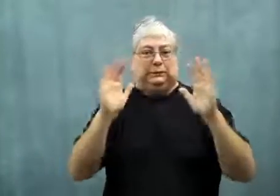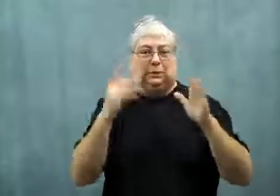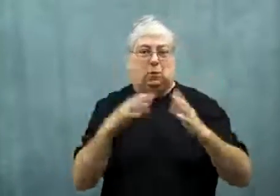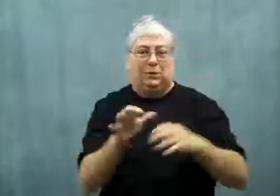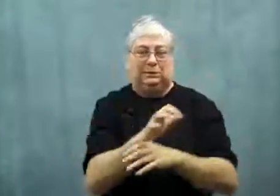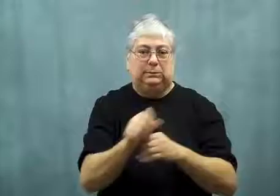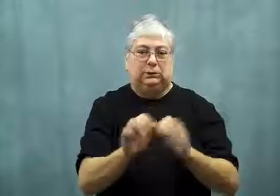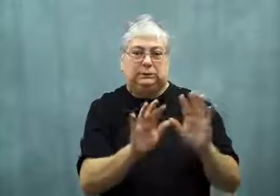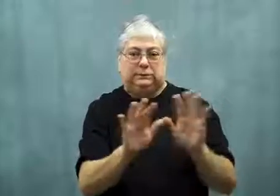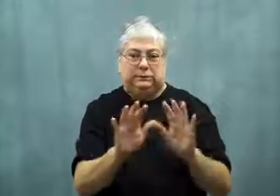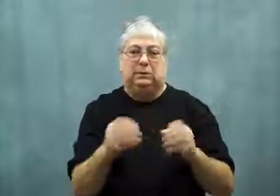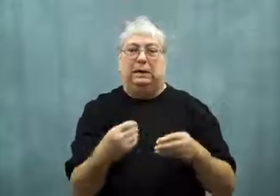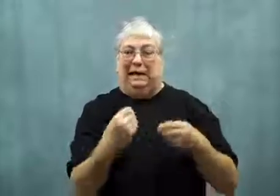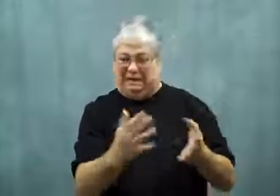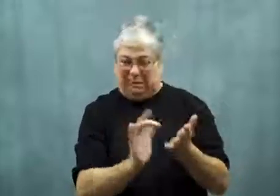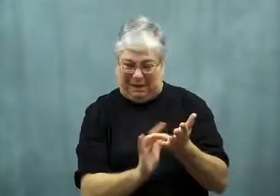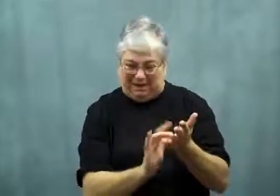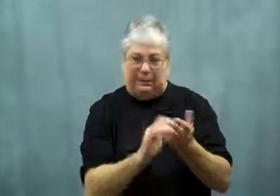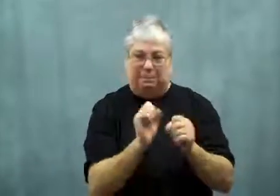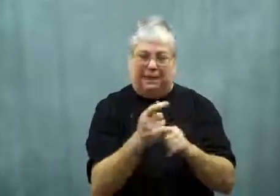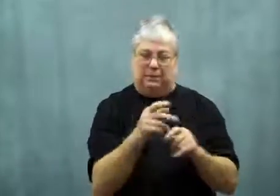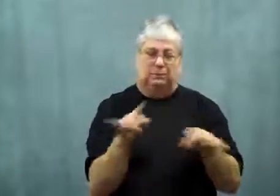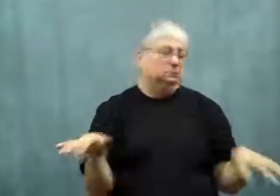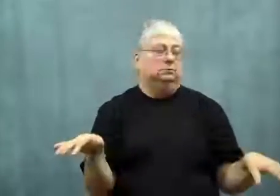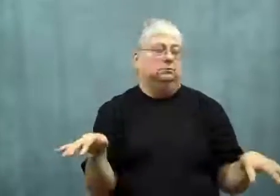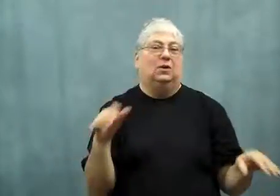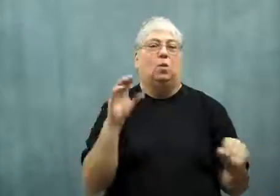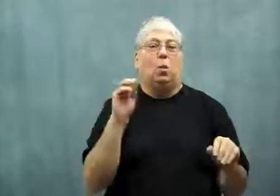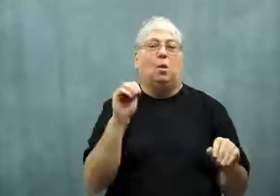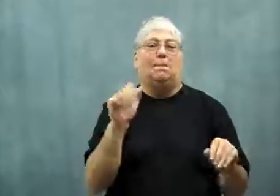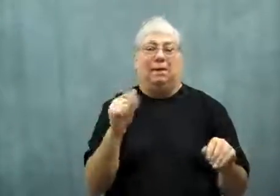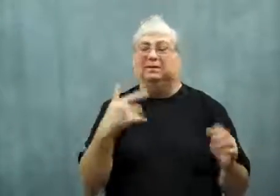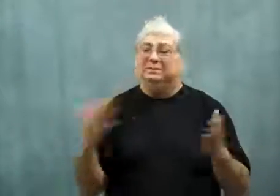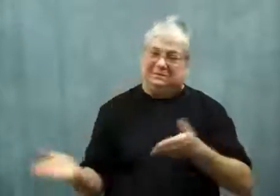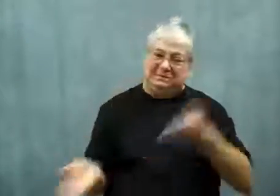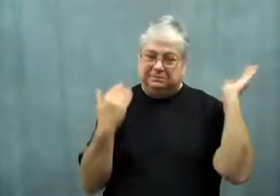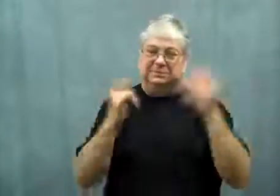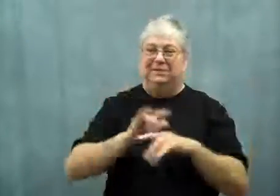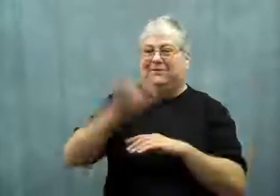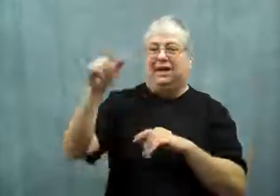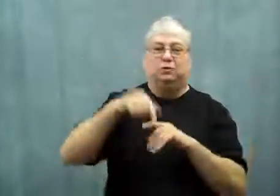They wanted to prevent brain damage. She was put into a medically induced coma